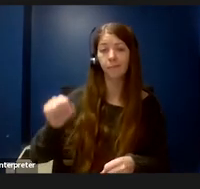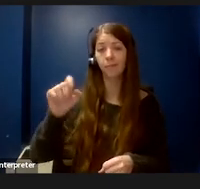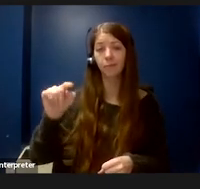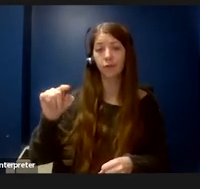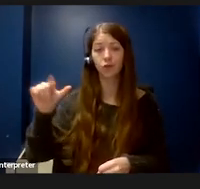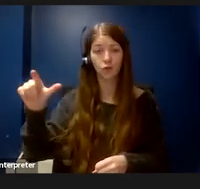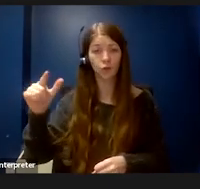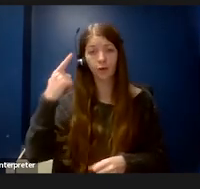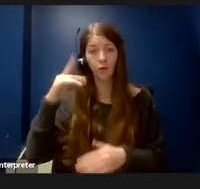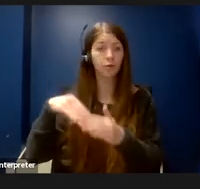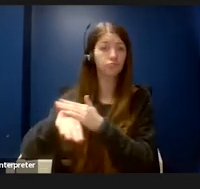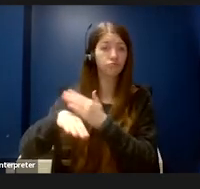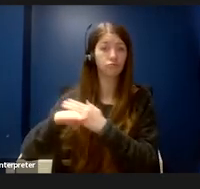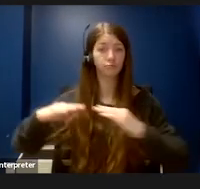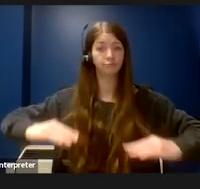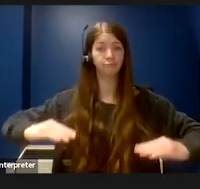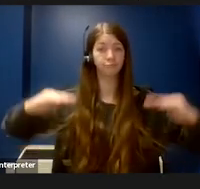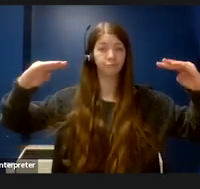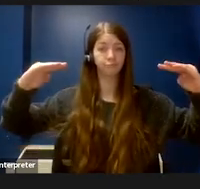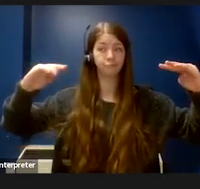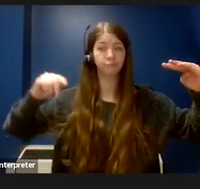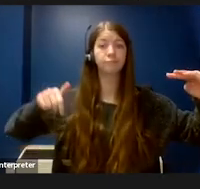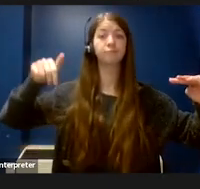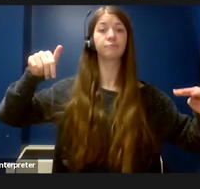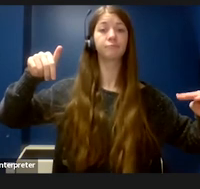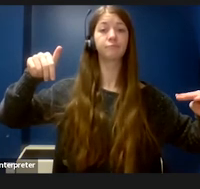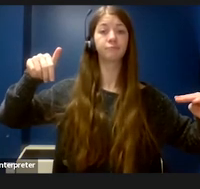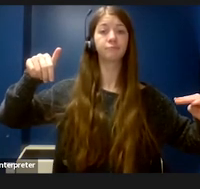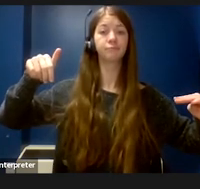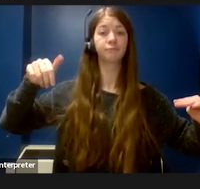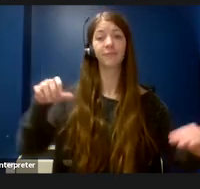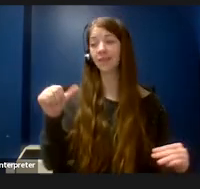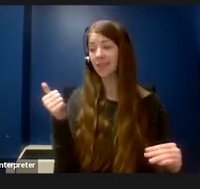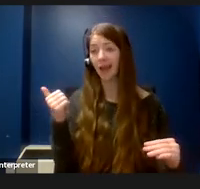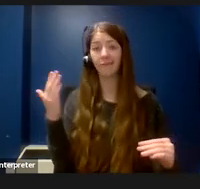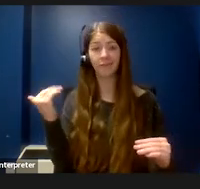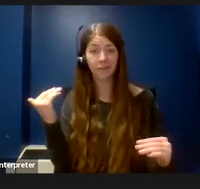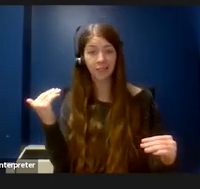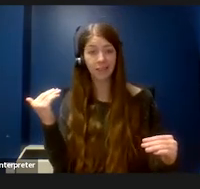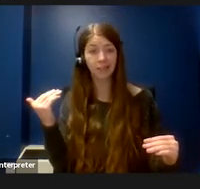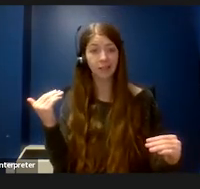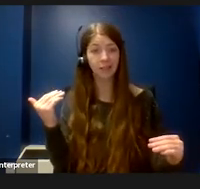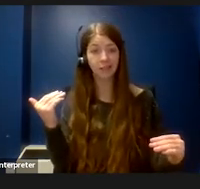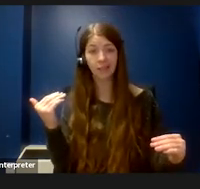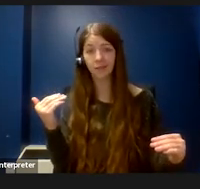Within 10 to 15 minutes the bench had been lowered to my height. The technology is